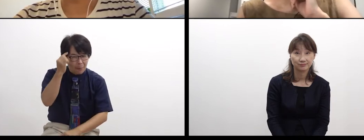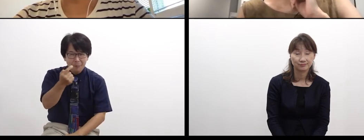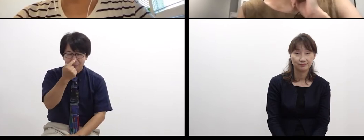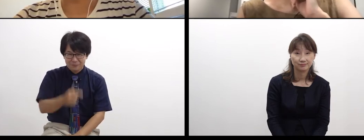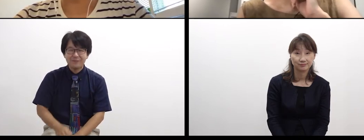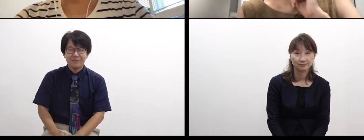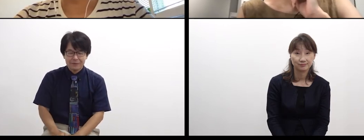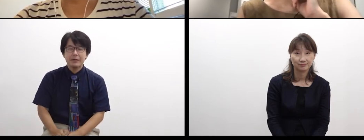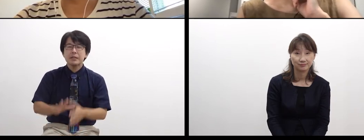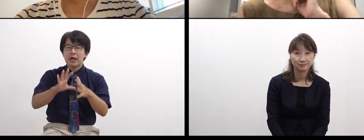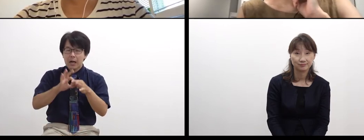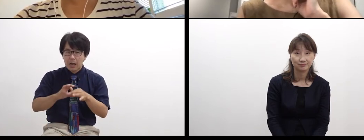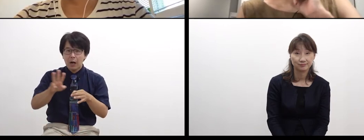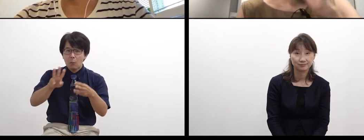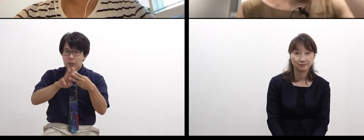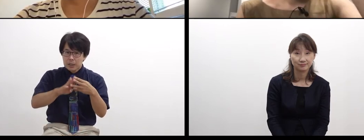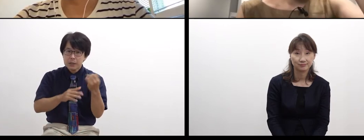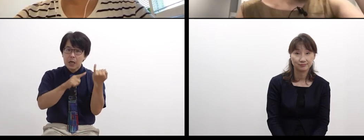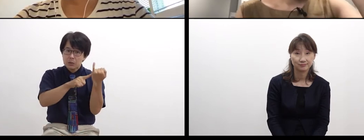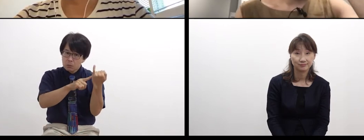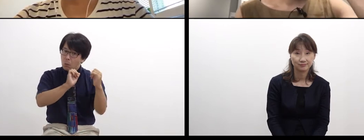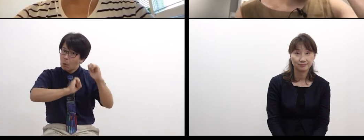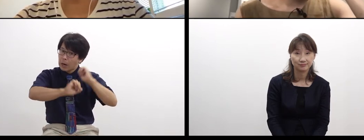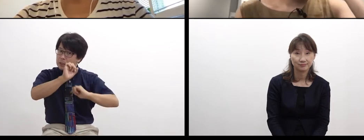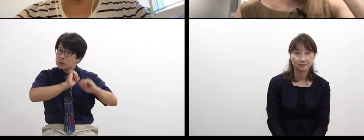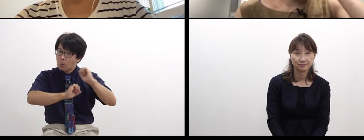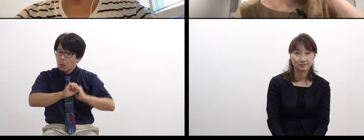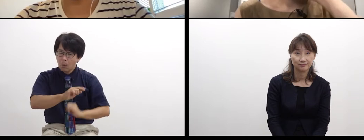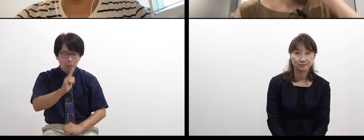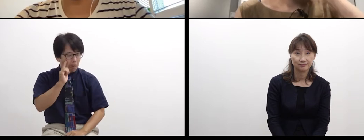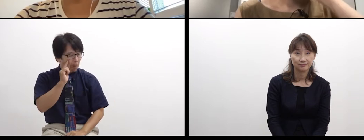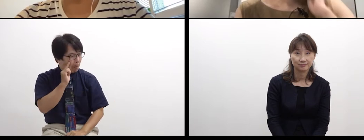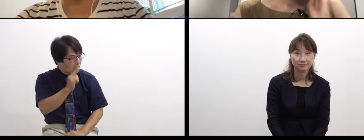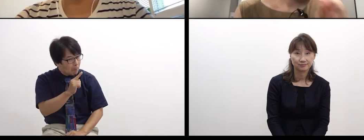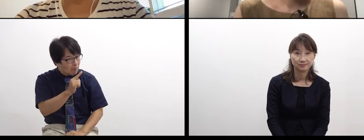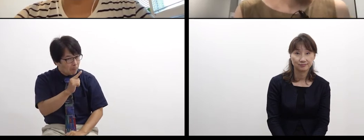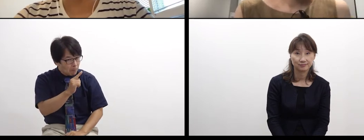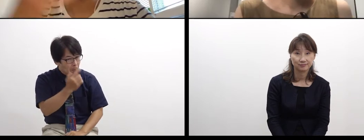In your activities,